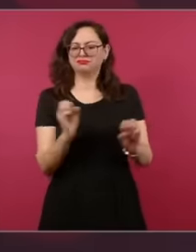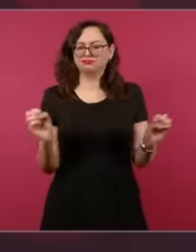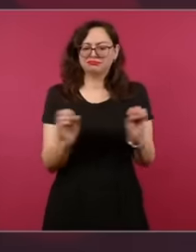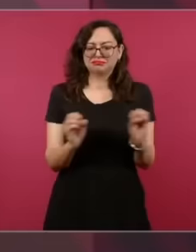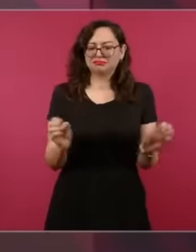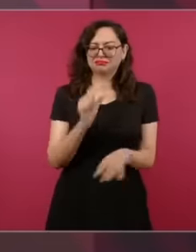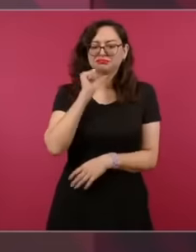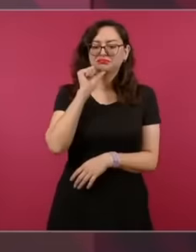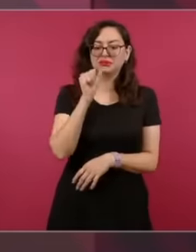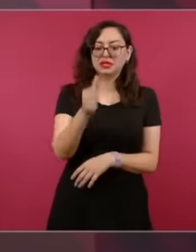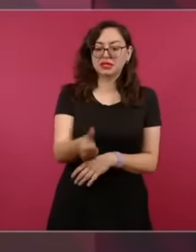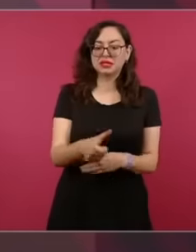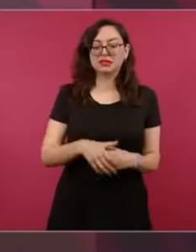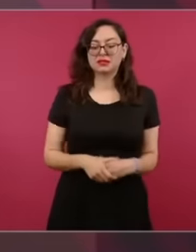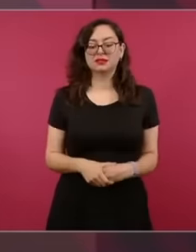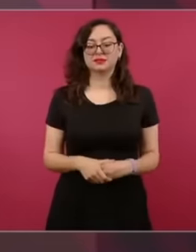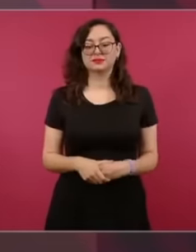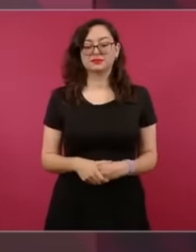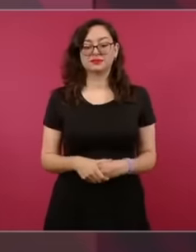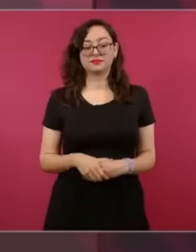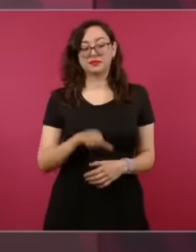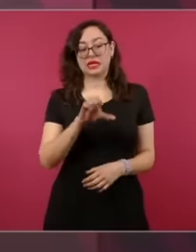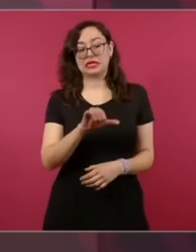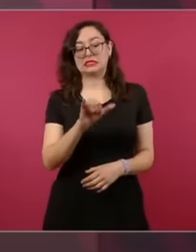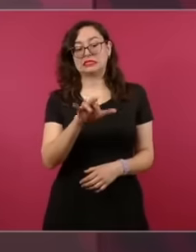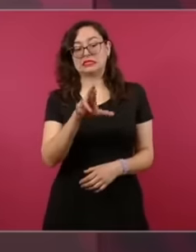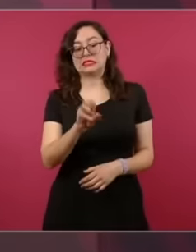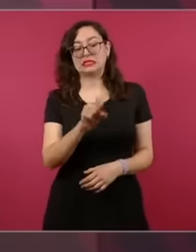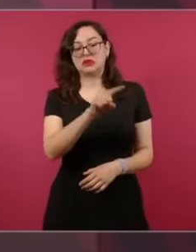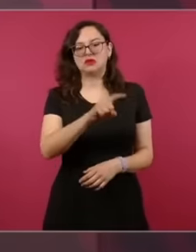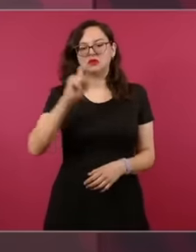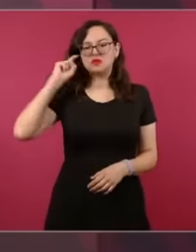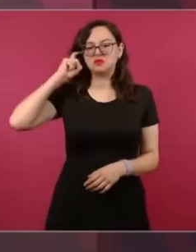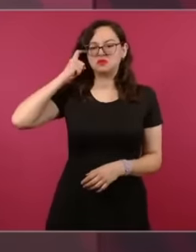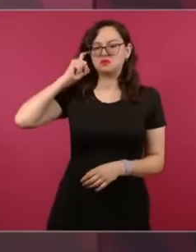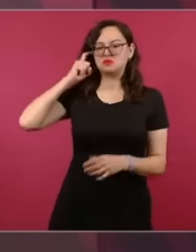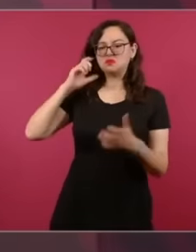because at the beginning of the